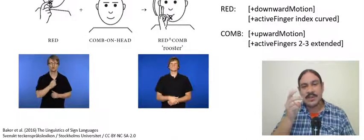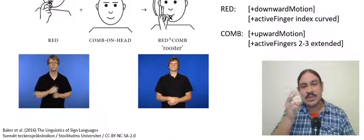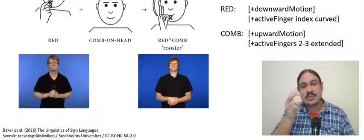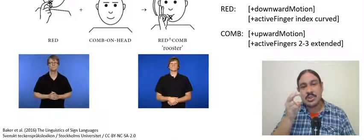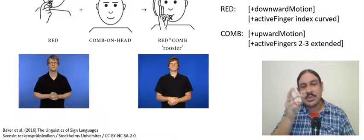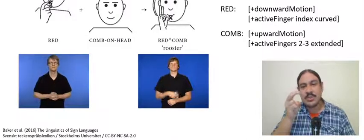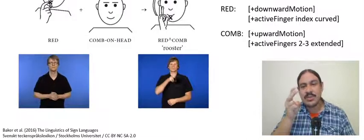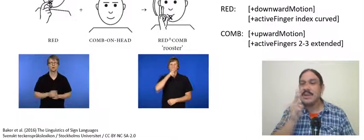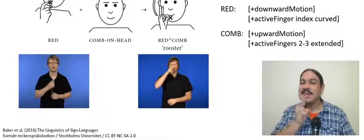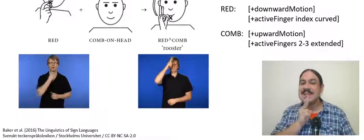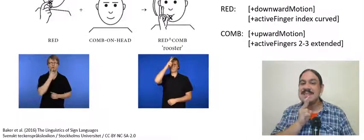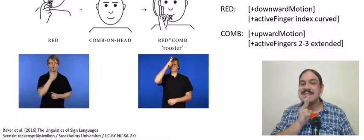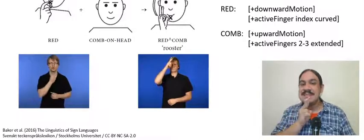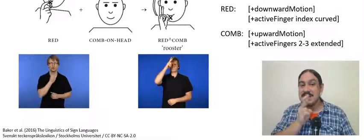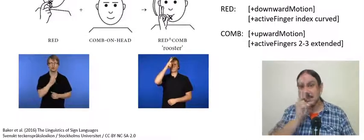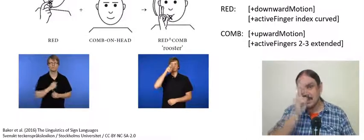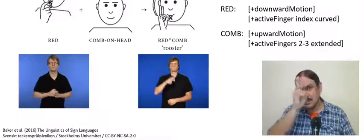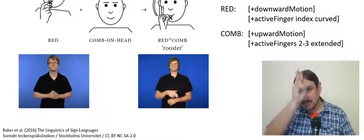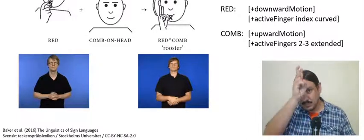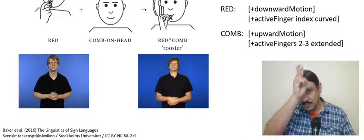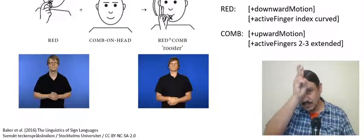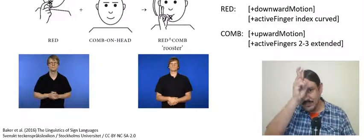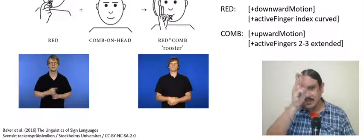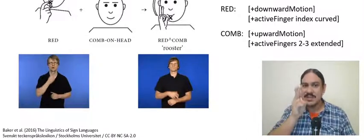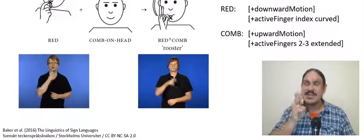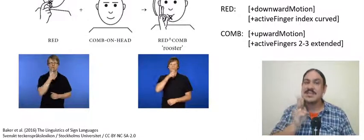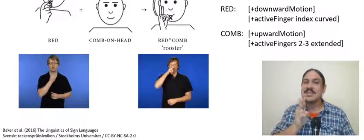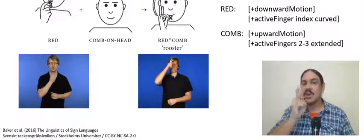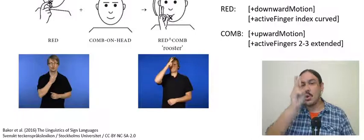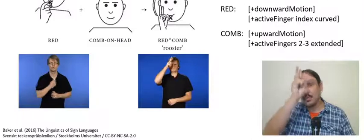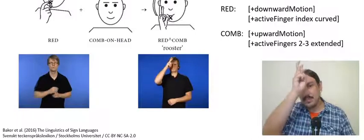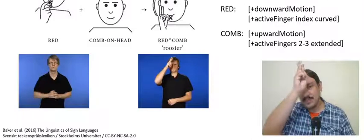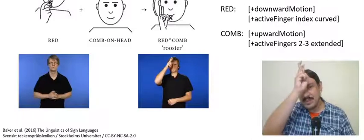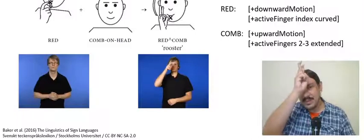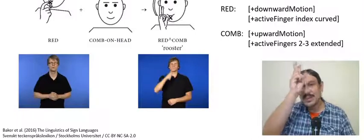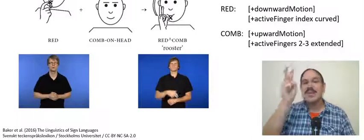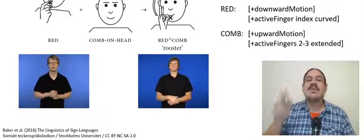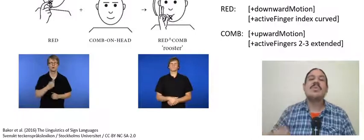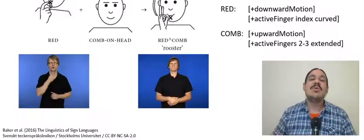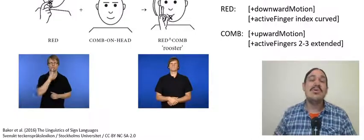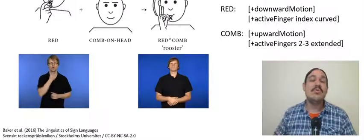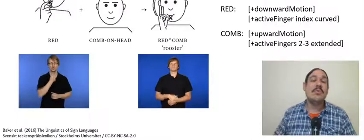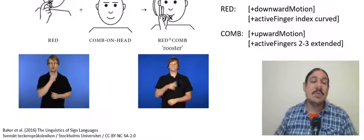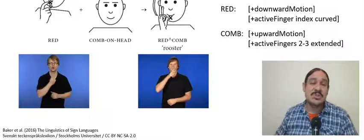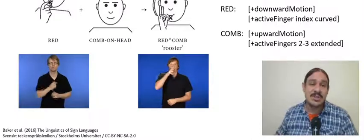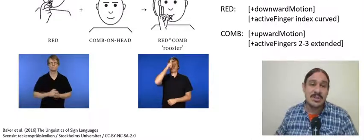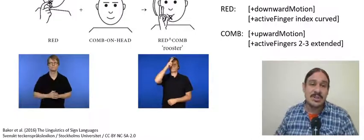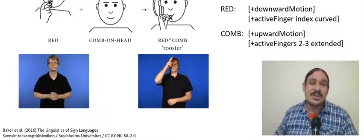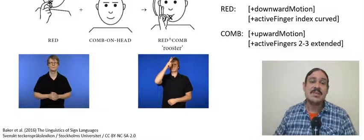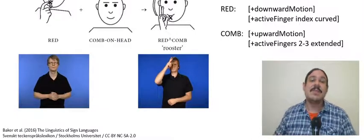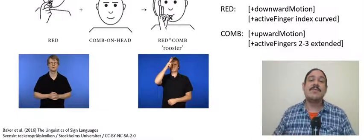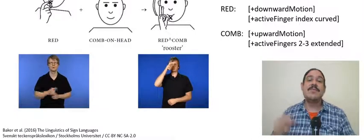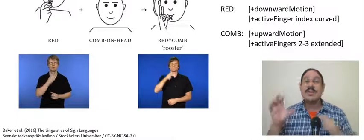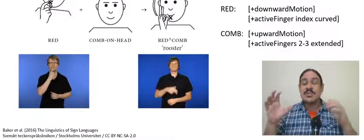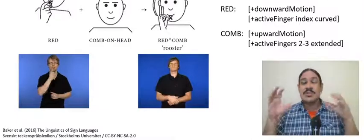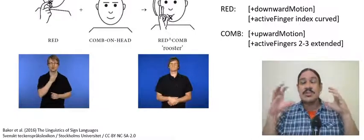the features of red so red has three main phonemes the contact